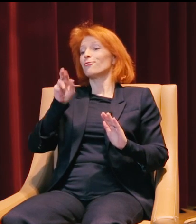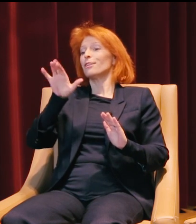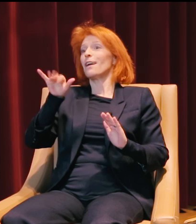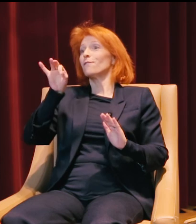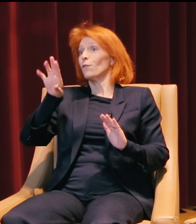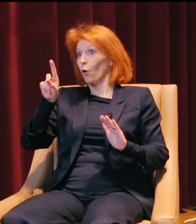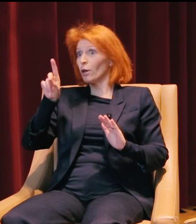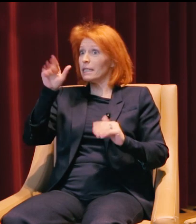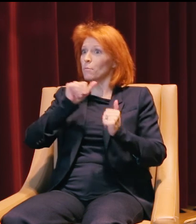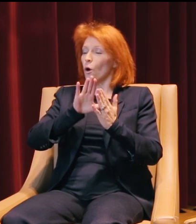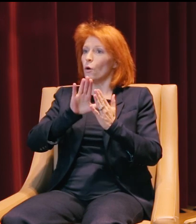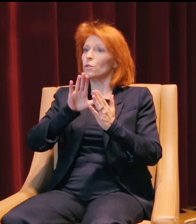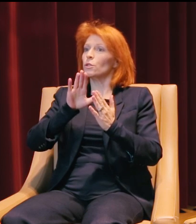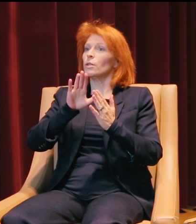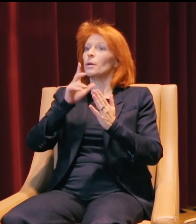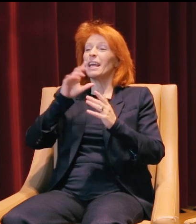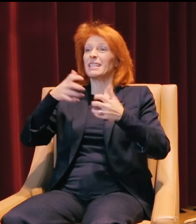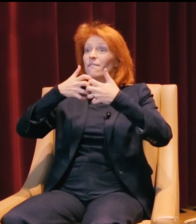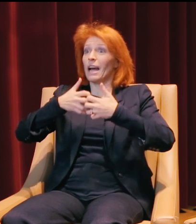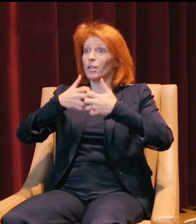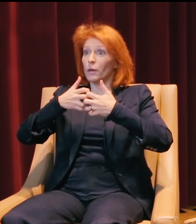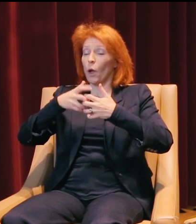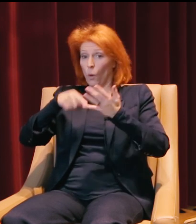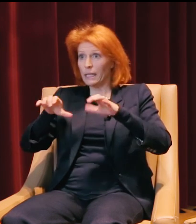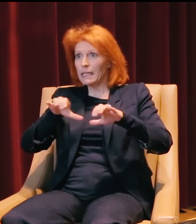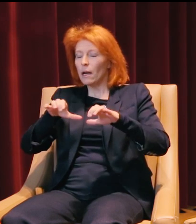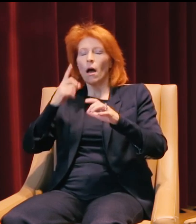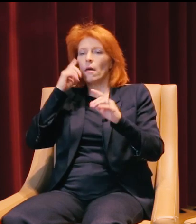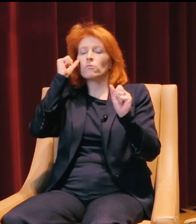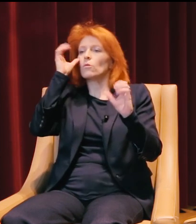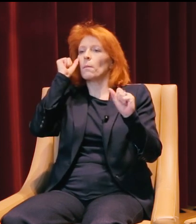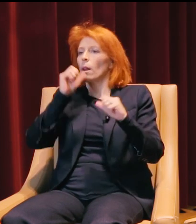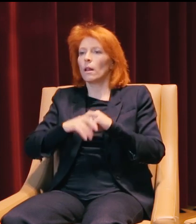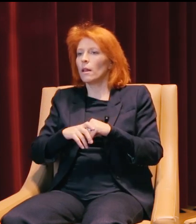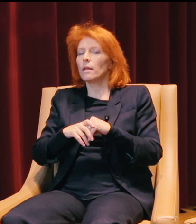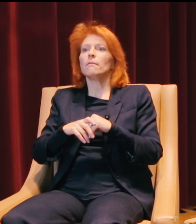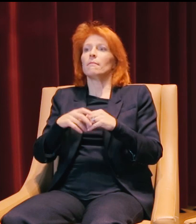I thought what he did with his factories was incredible, and how he was still able to treat